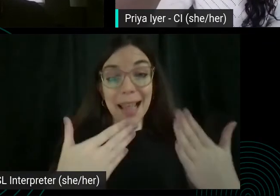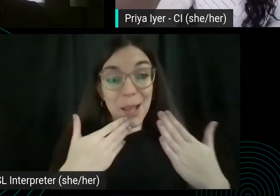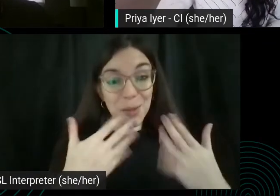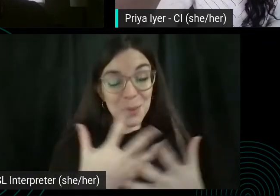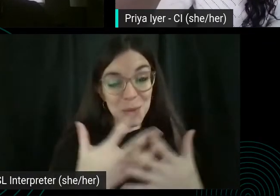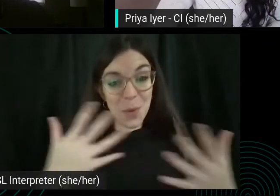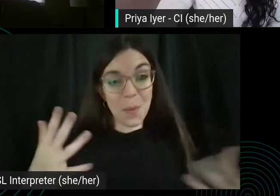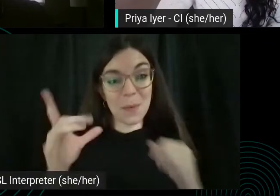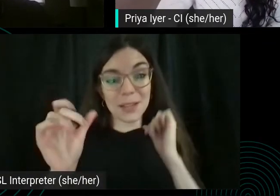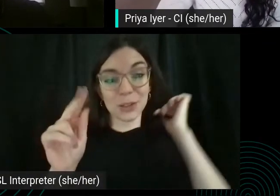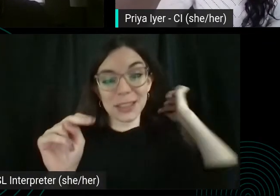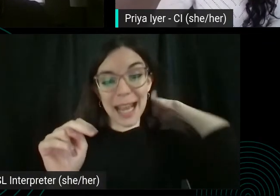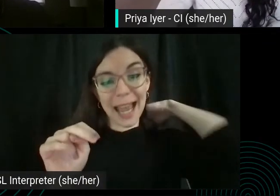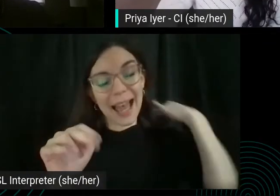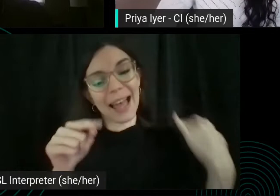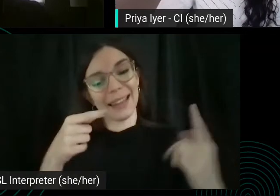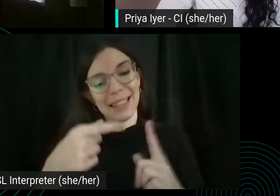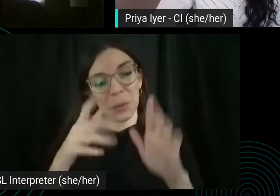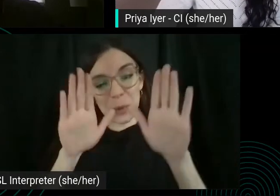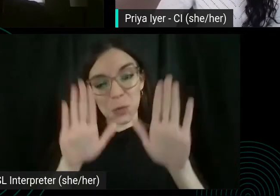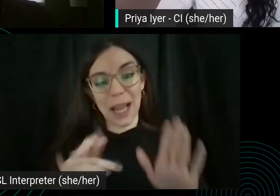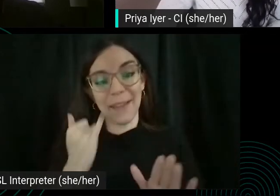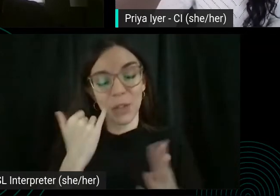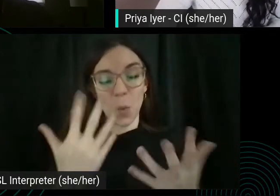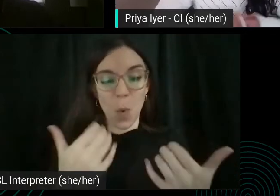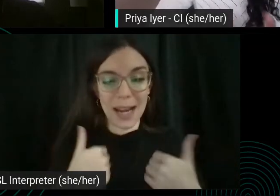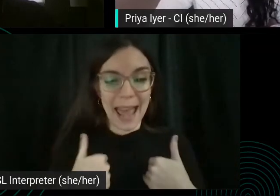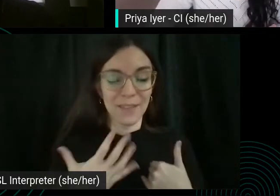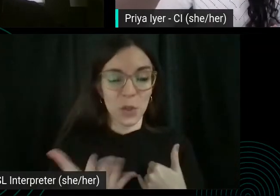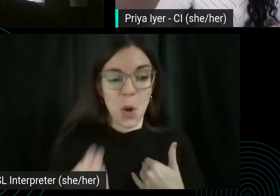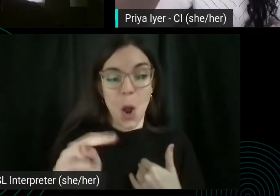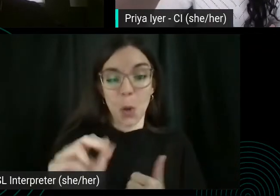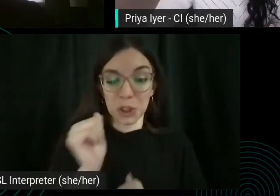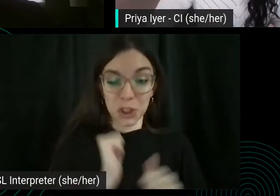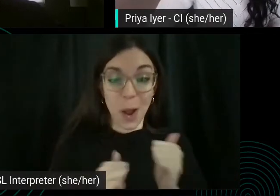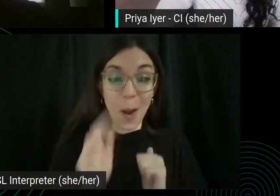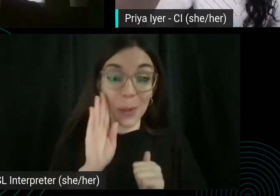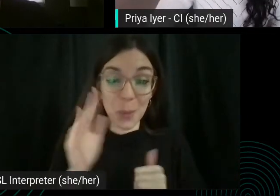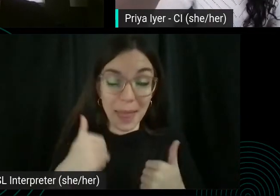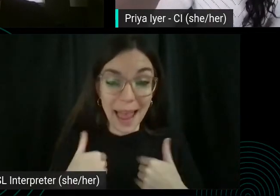This is so great. If you ever want to have your own I show you will have plenty of people who want to watch it.